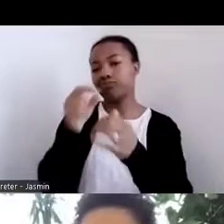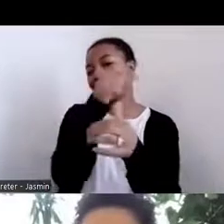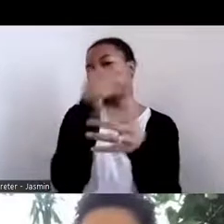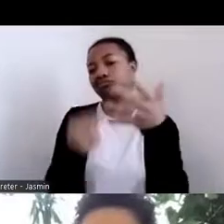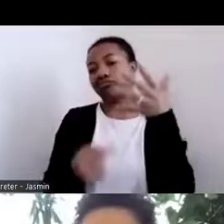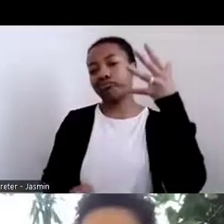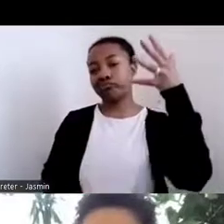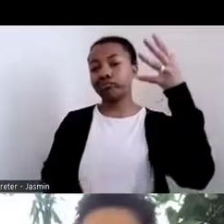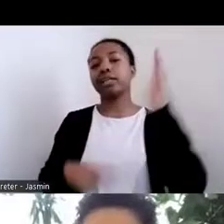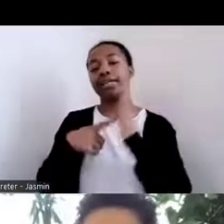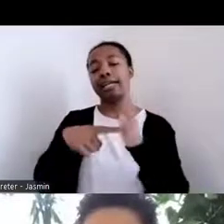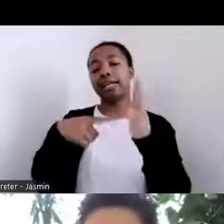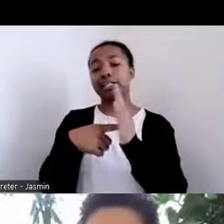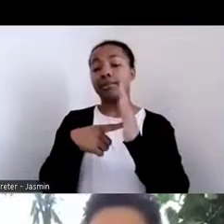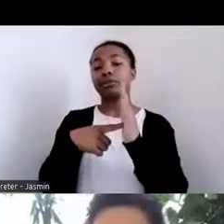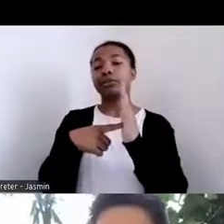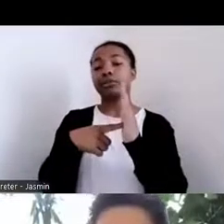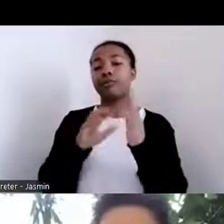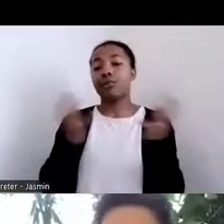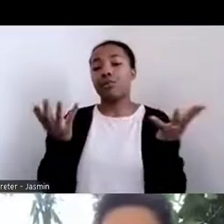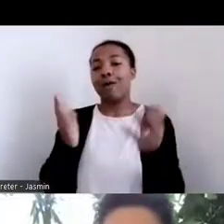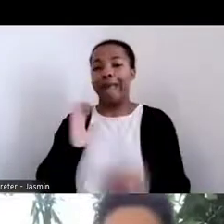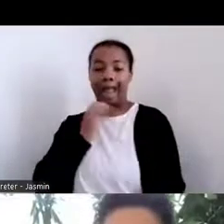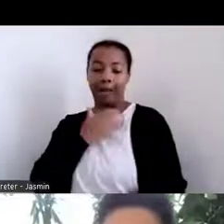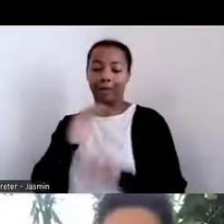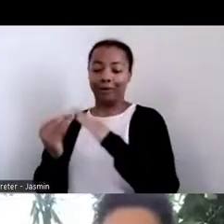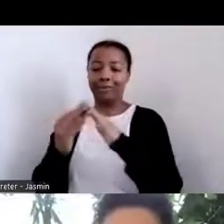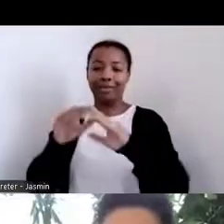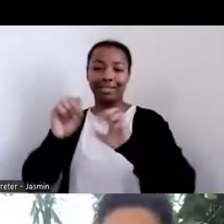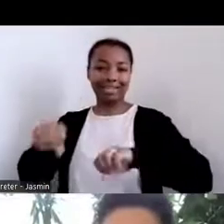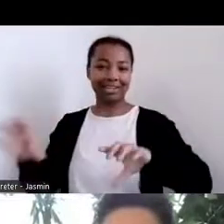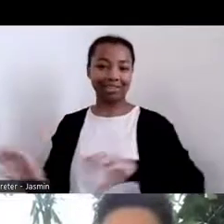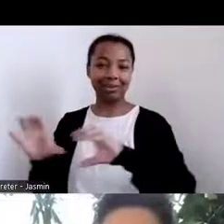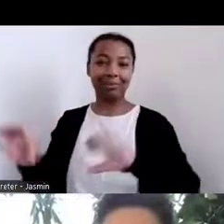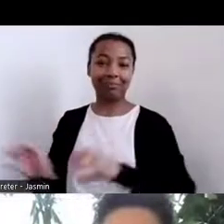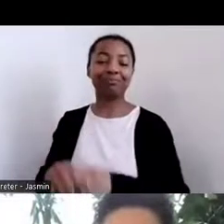communities are able to do. And so this has been our background of our work, and